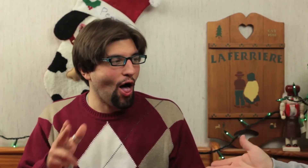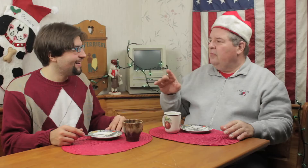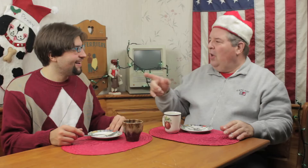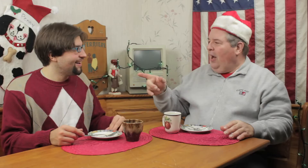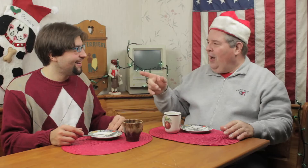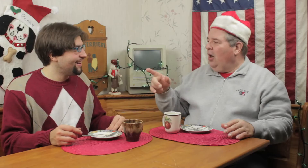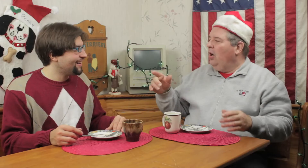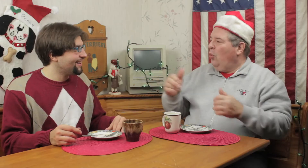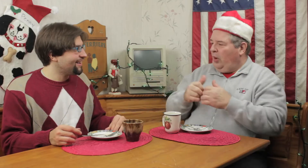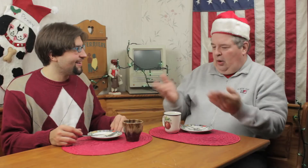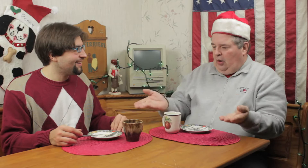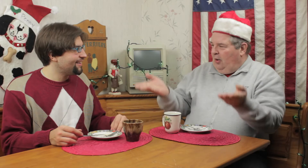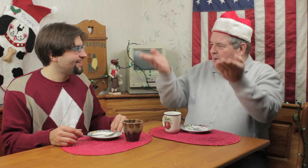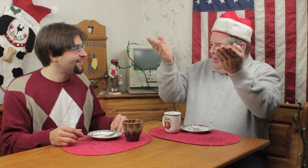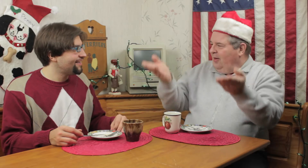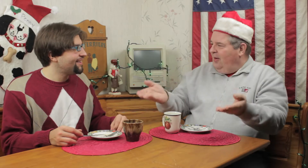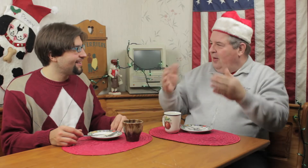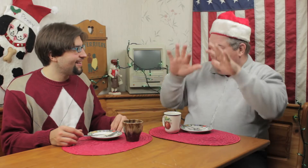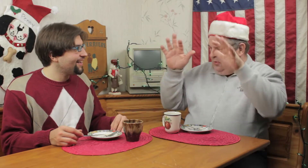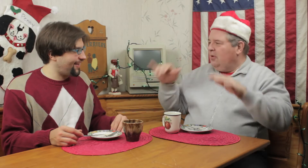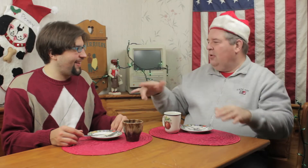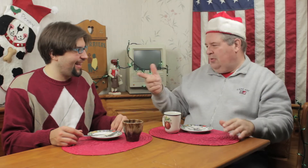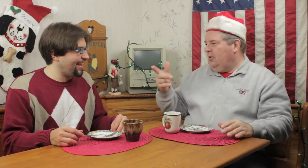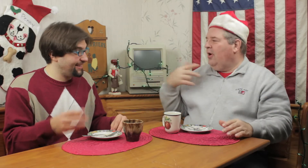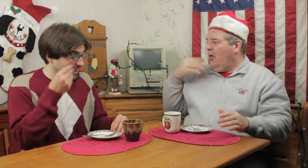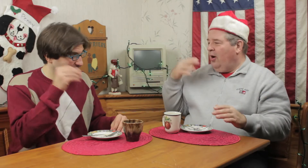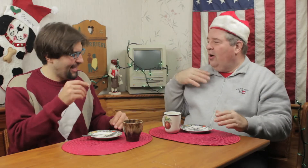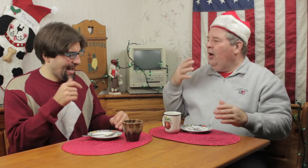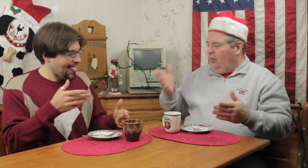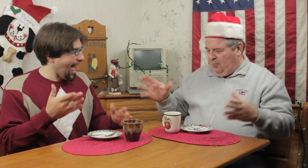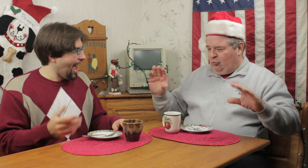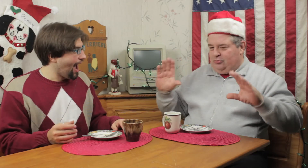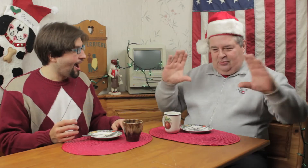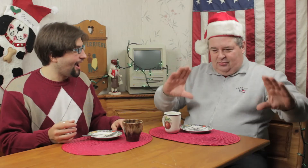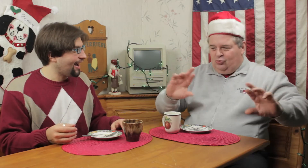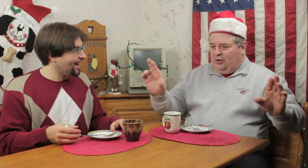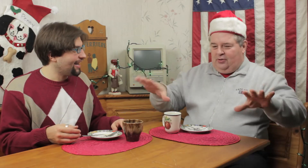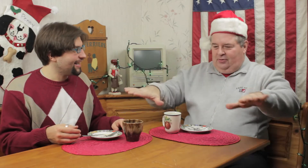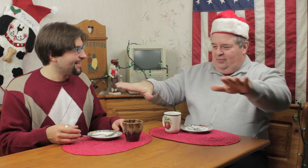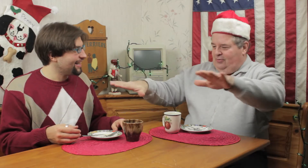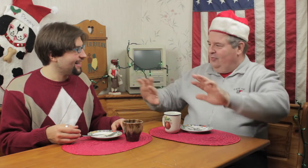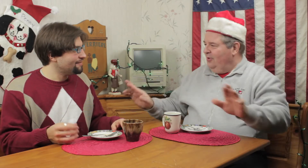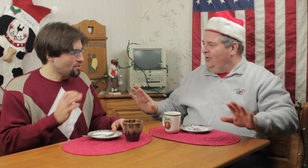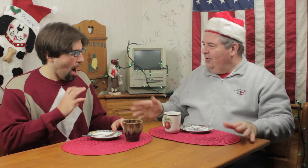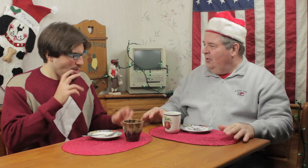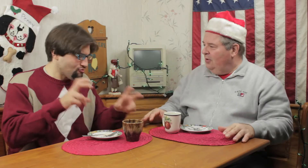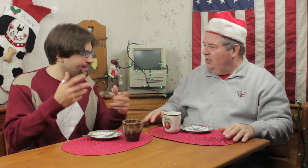Right, with a lift, those ones. Sleeping in that is not allowed! We'll put mattresses in the back. Get everything ready.